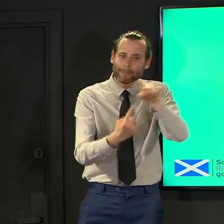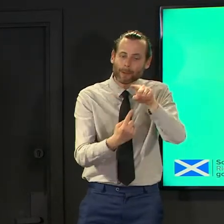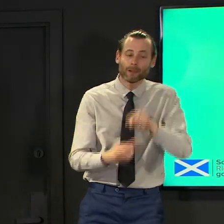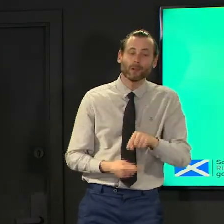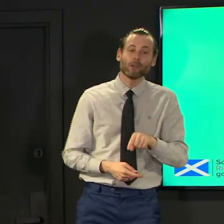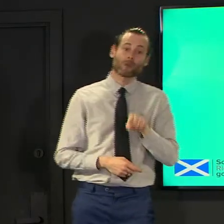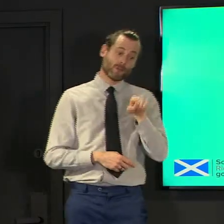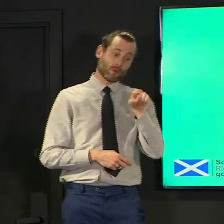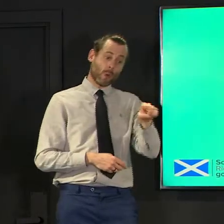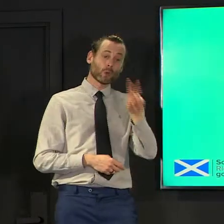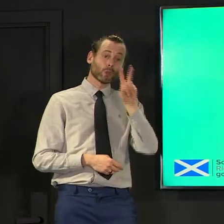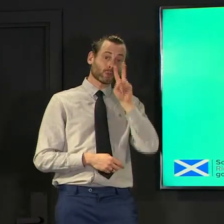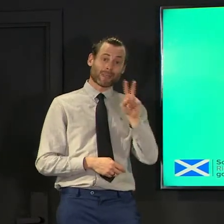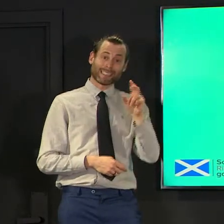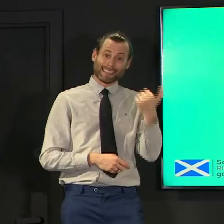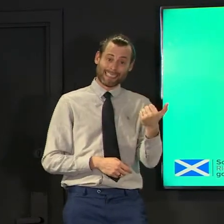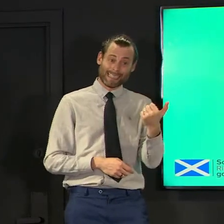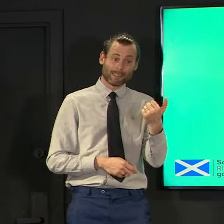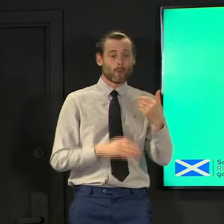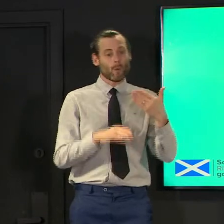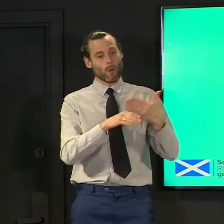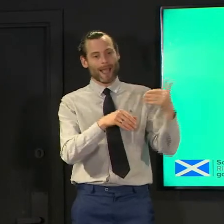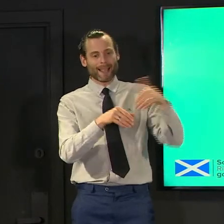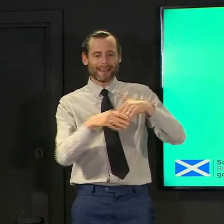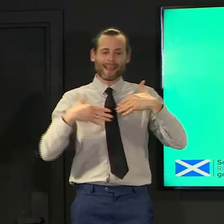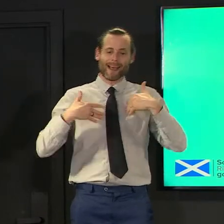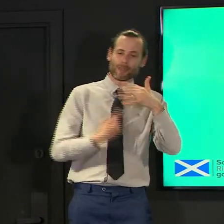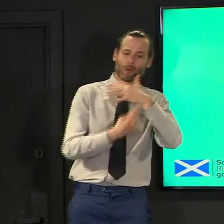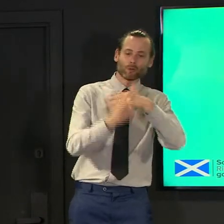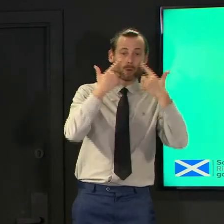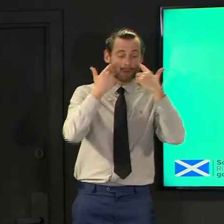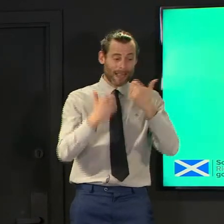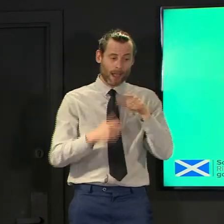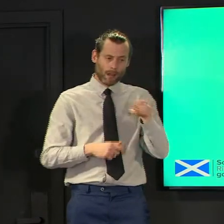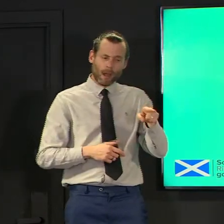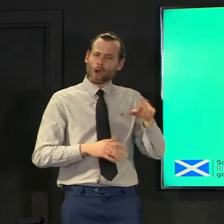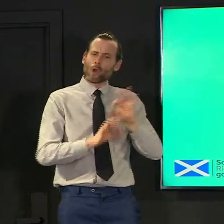85 year olds in intensive care not because of your risk that's about the risk of those you're